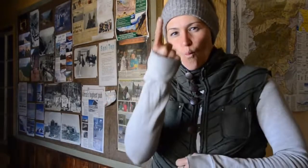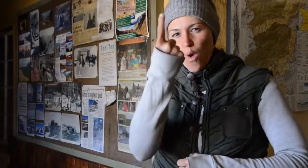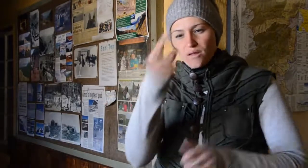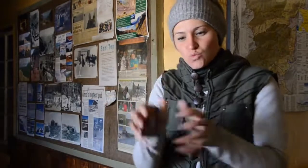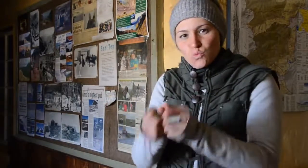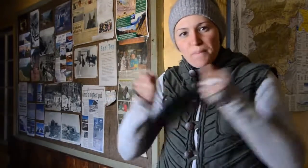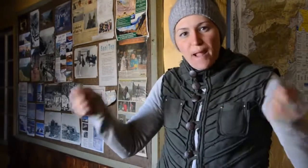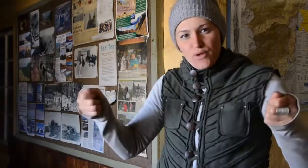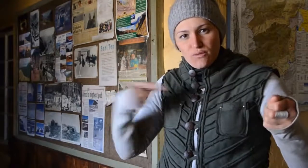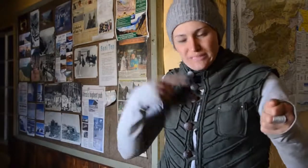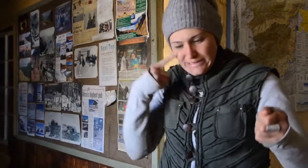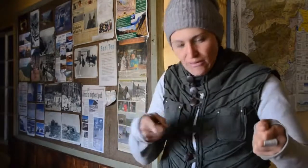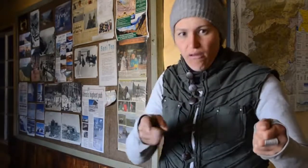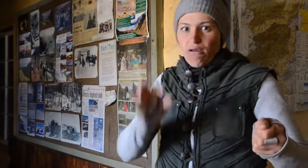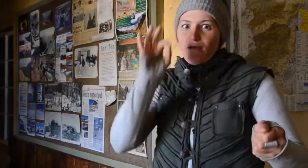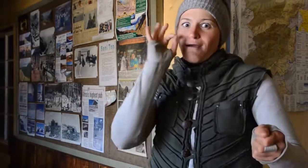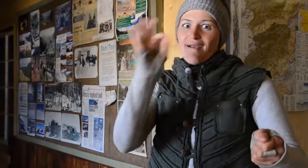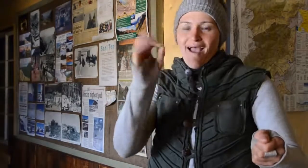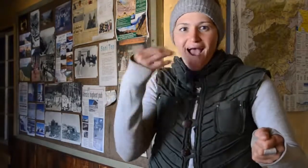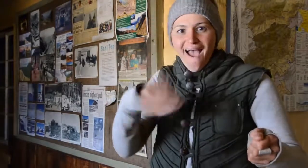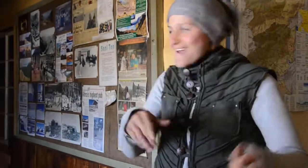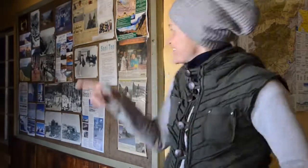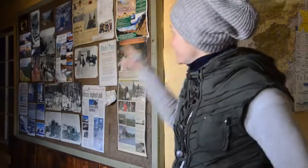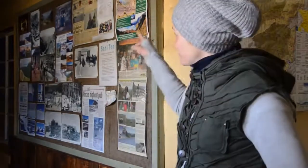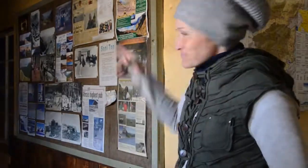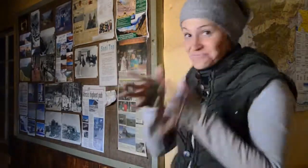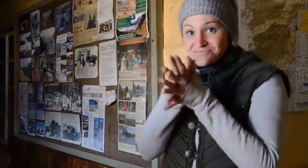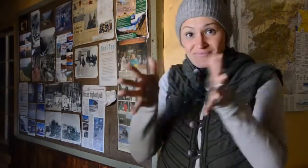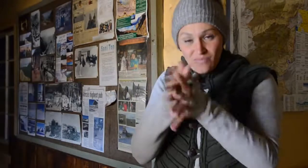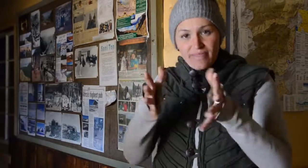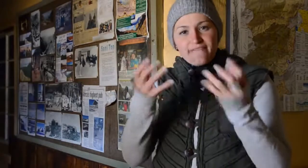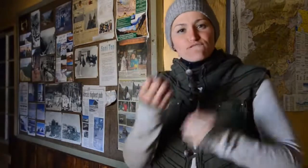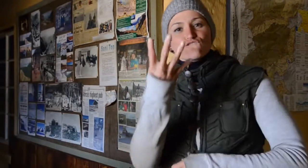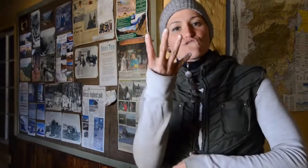There is an article clipped out from the newspaper I was reading about four families from